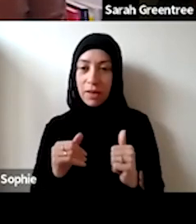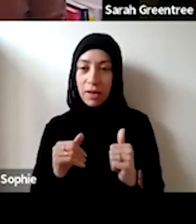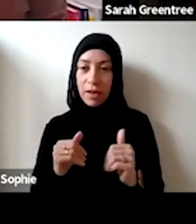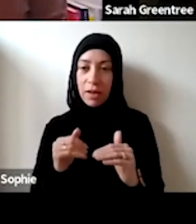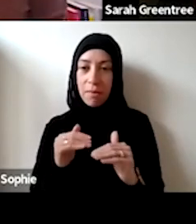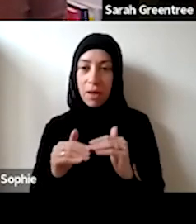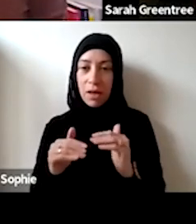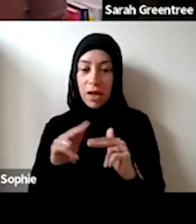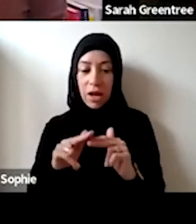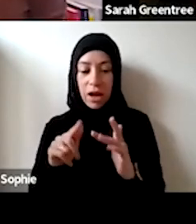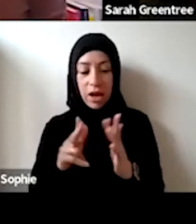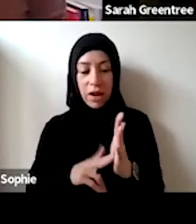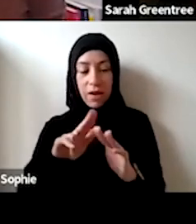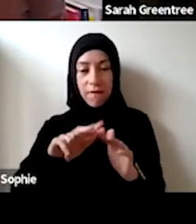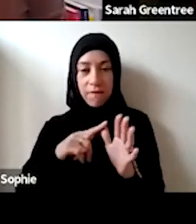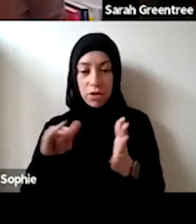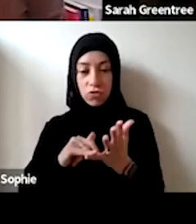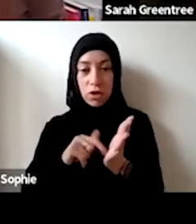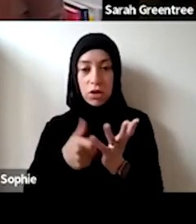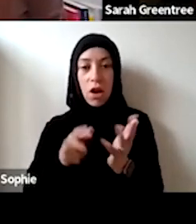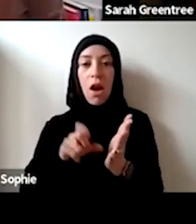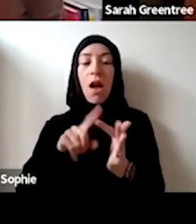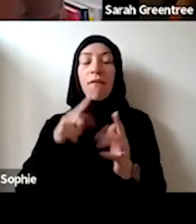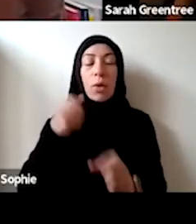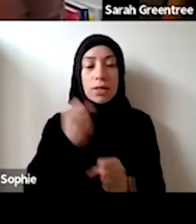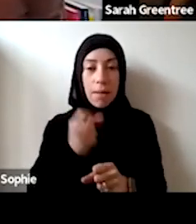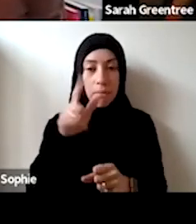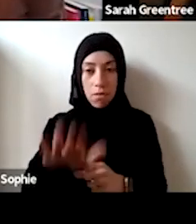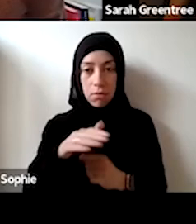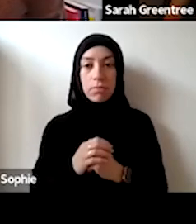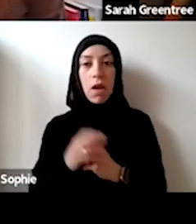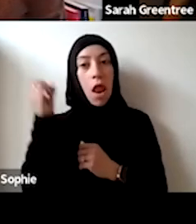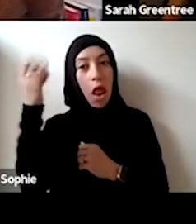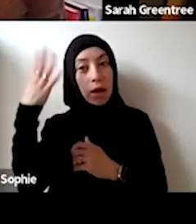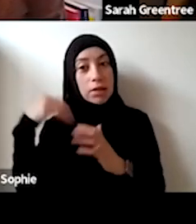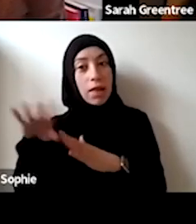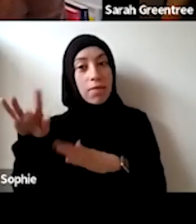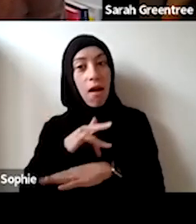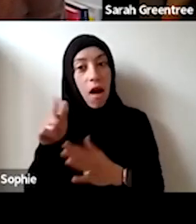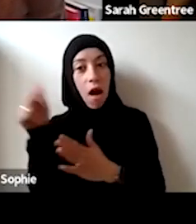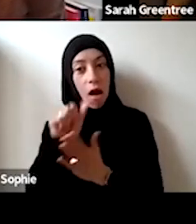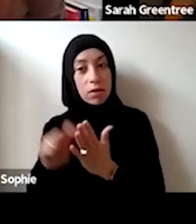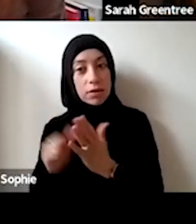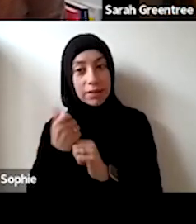arts, for example, lighting systems within an art gallery possible. ANDY DONOVAN: Thank you Zohar. Bridget asked a question about with the funding support infrastructure I I guess. Generally speaking, the funding that we provide through for you. to deliver arts for example lighting systems within an art gallery? I guess generally